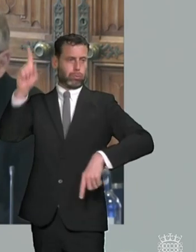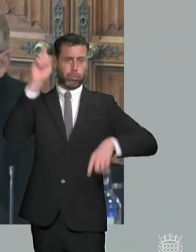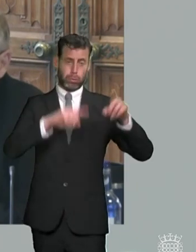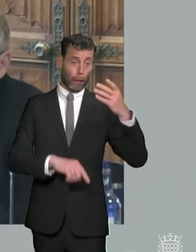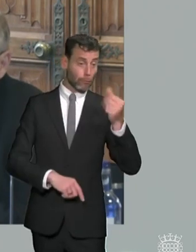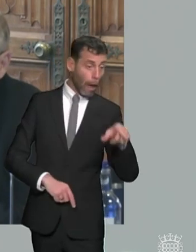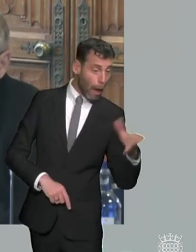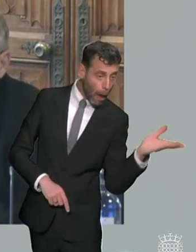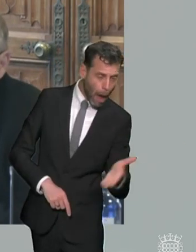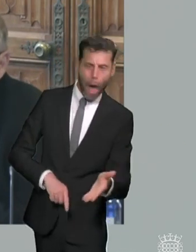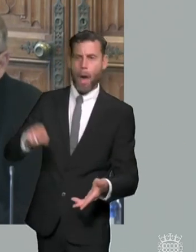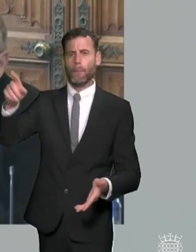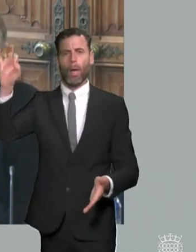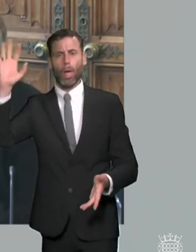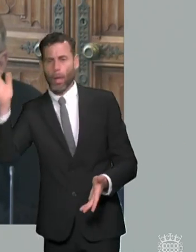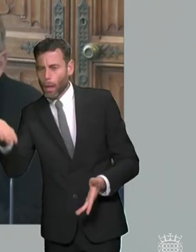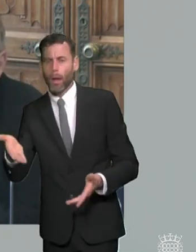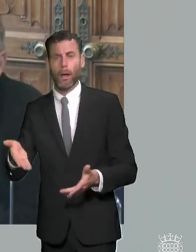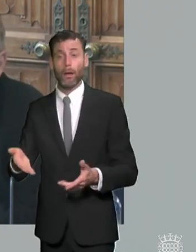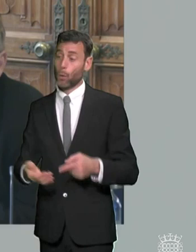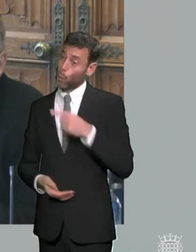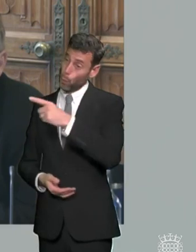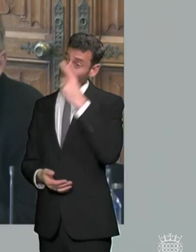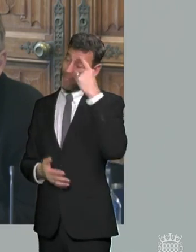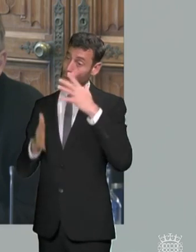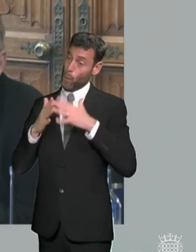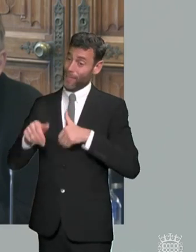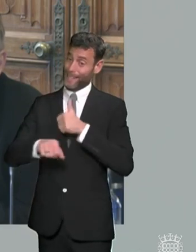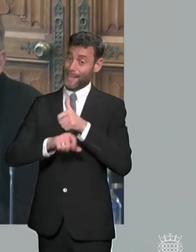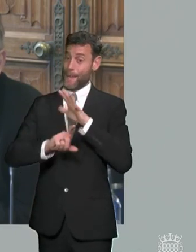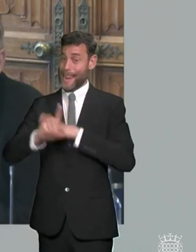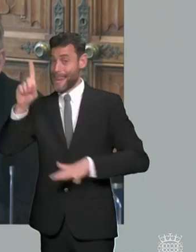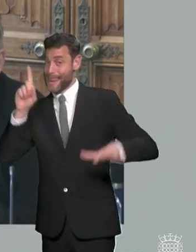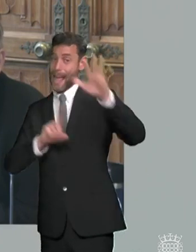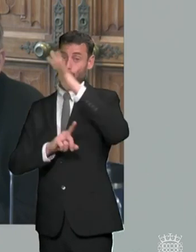do you see any of that working or or or or is it just a sort of smoke screen from from